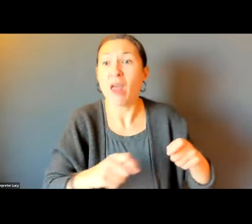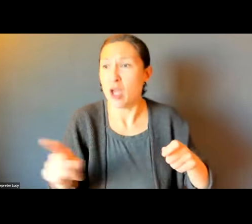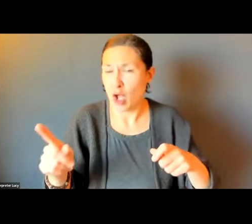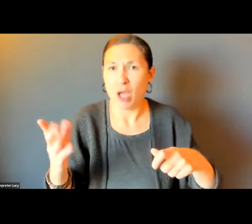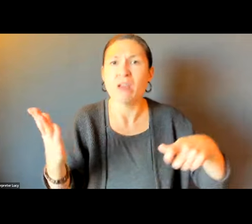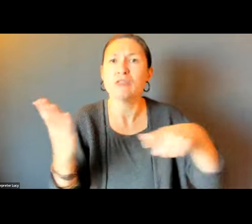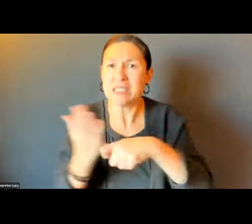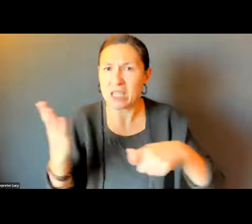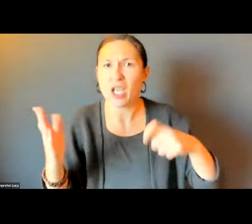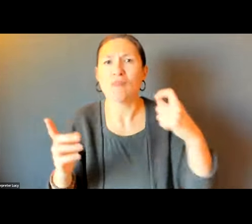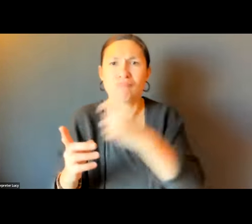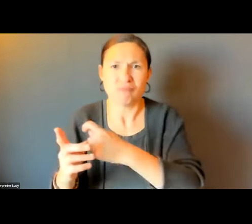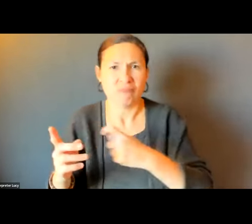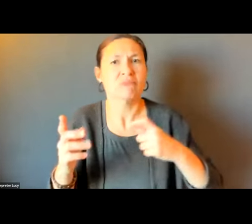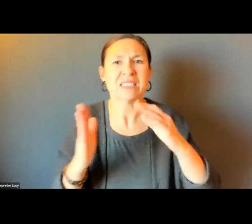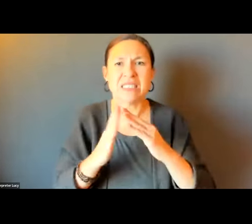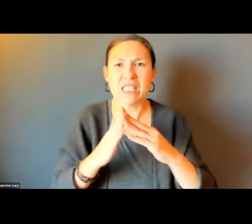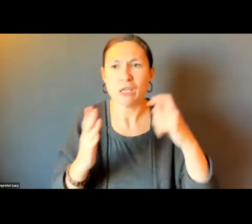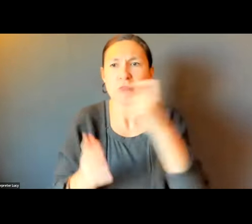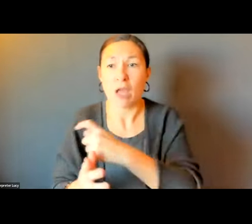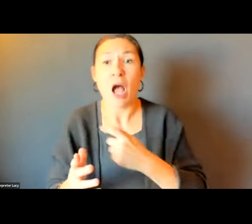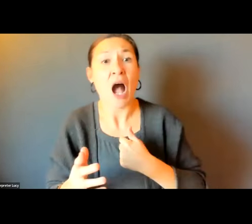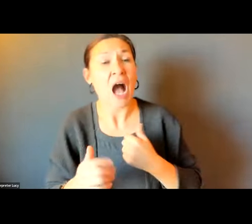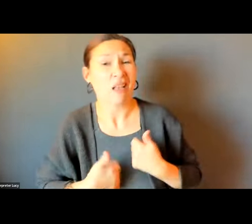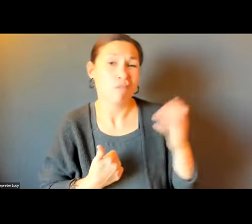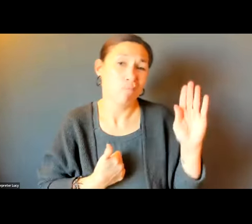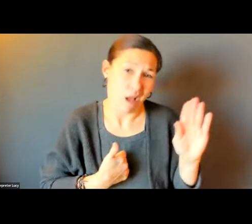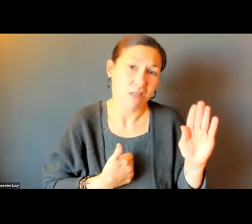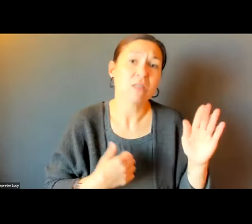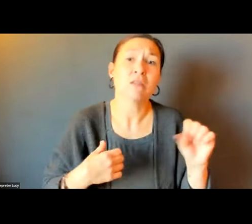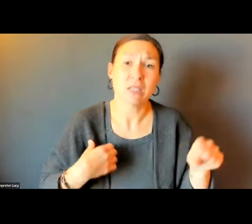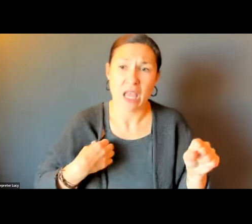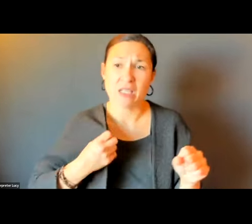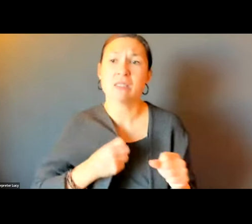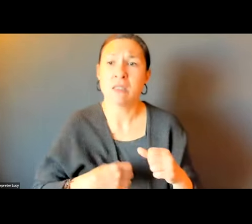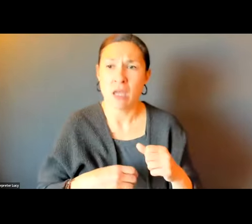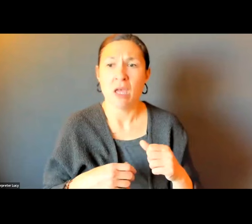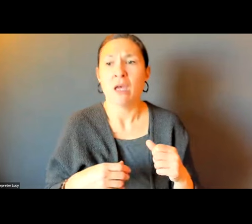WAS NOT SHOVELLED. AND THEY WERE GETTING CITED BY THE VARIOUS MUNICIPALITIES.